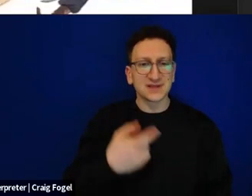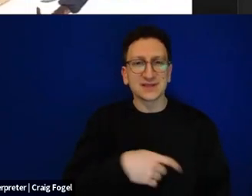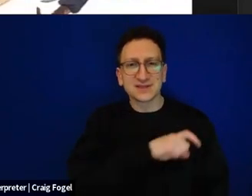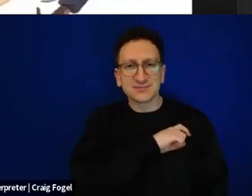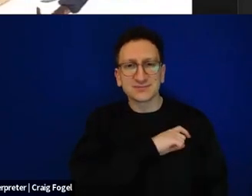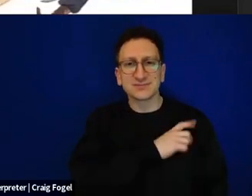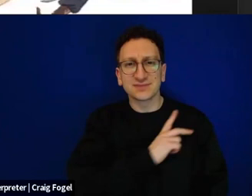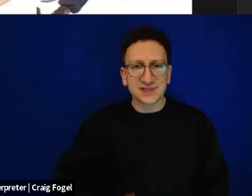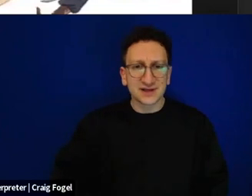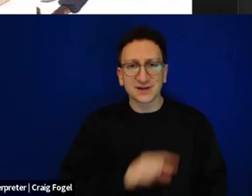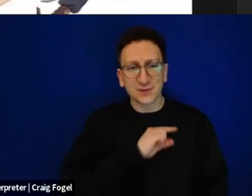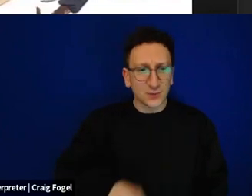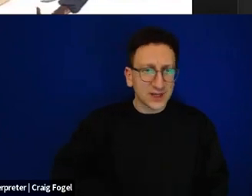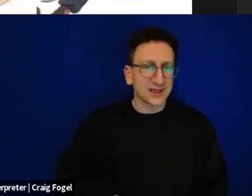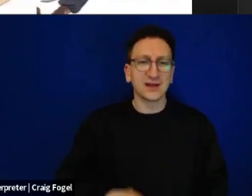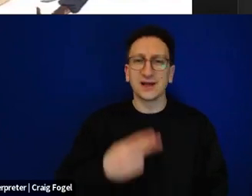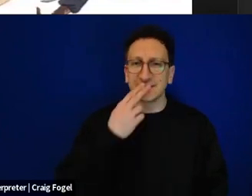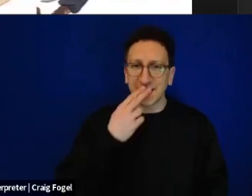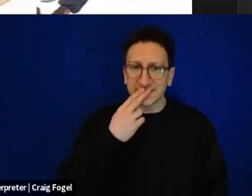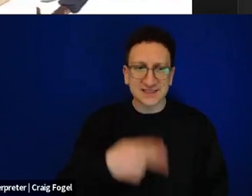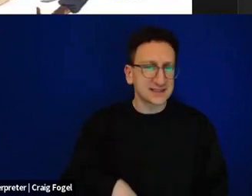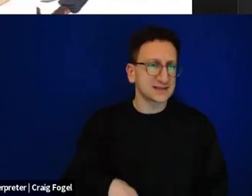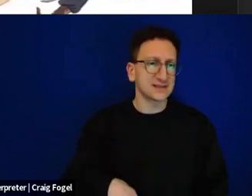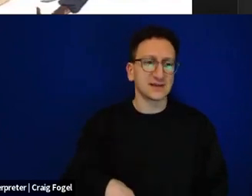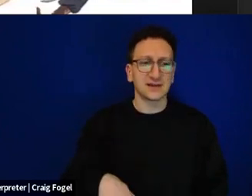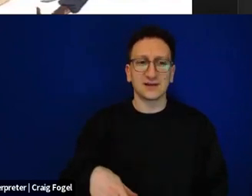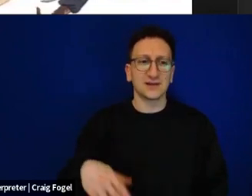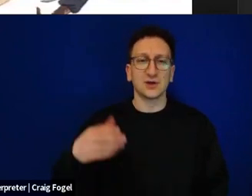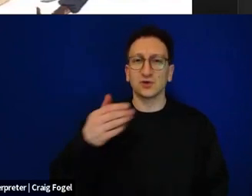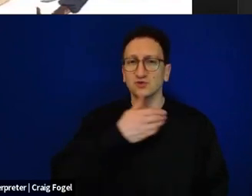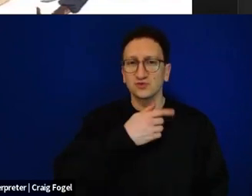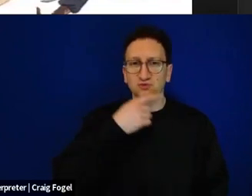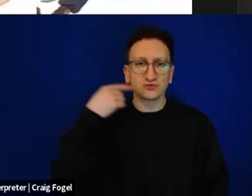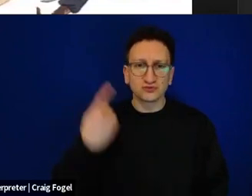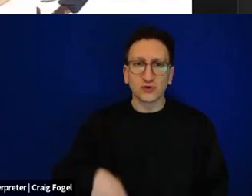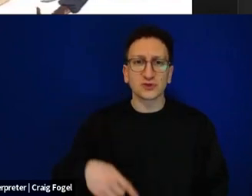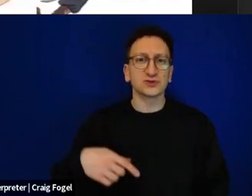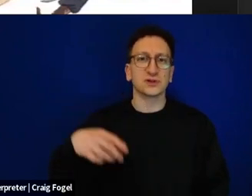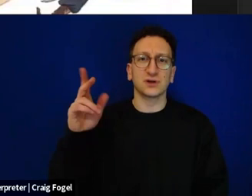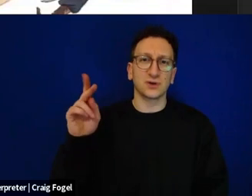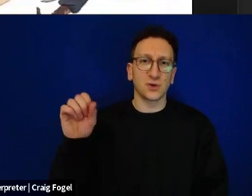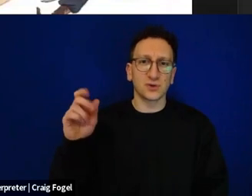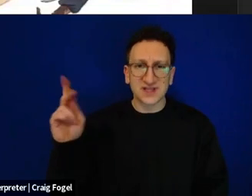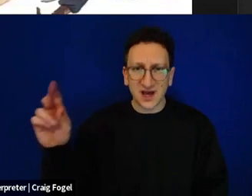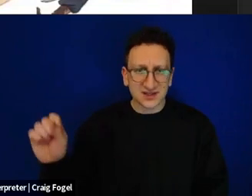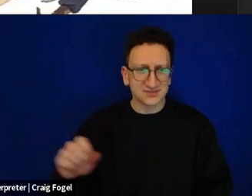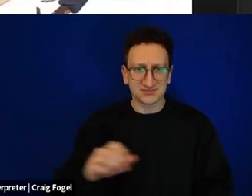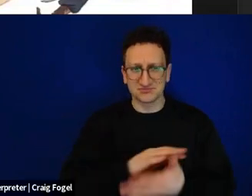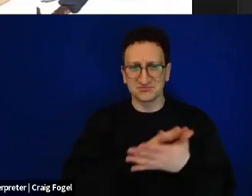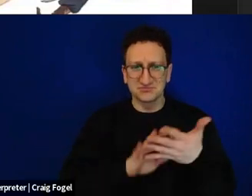And he drew Nazis who even brought their dog in and some Cossacks. And the blood lible in Damascus. When we sat together to imagine